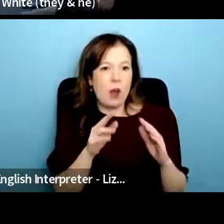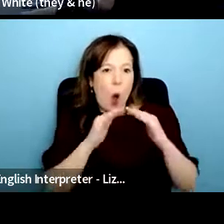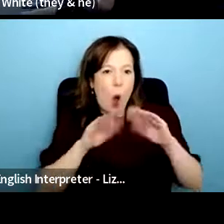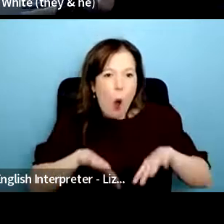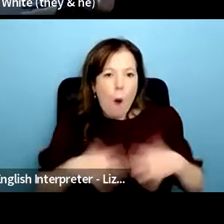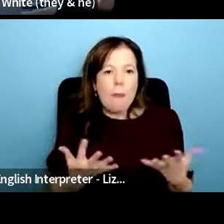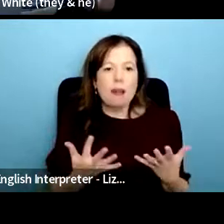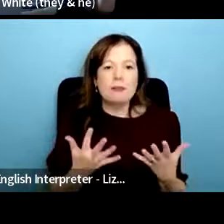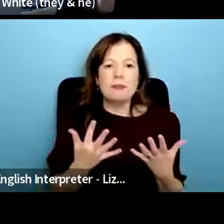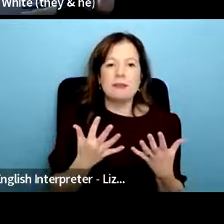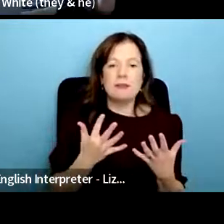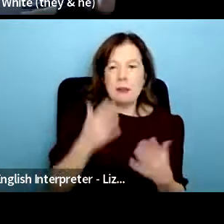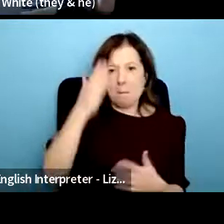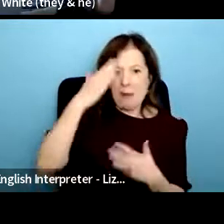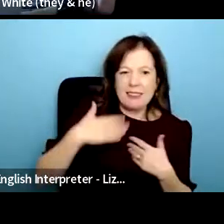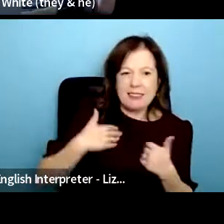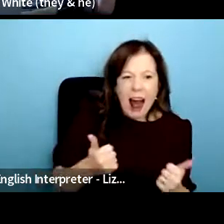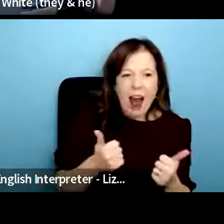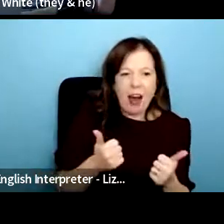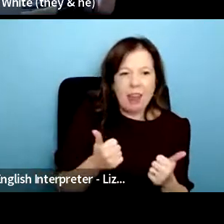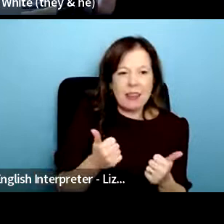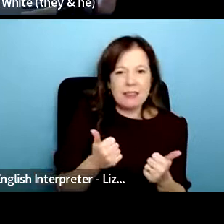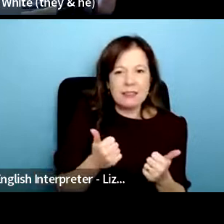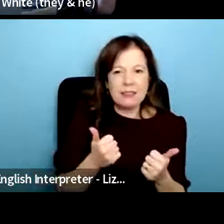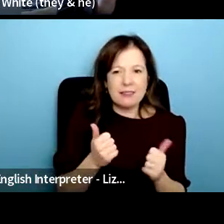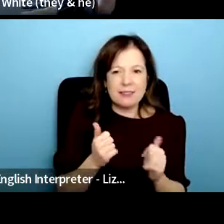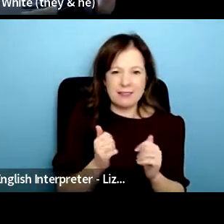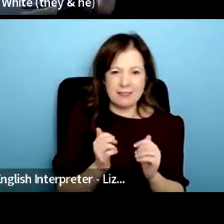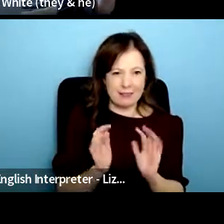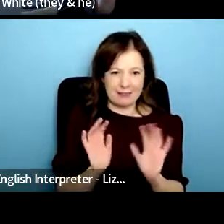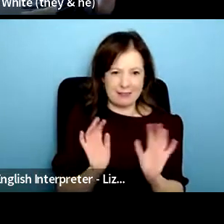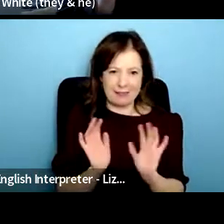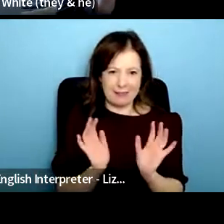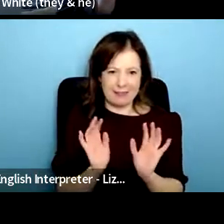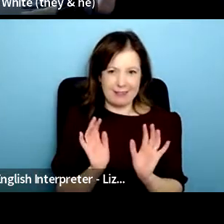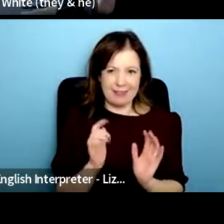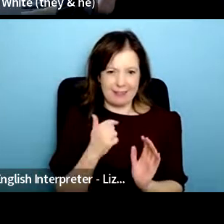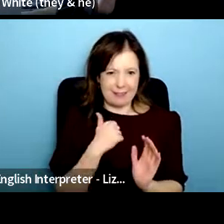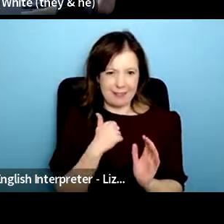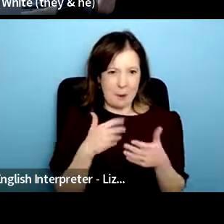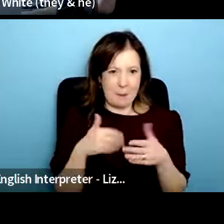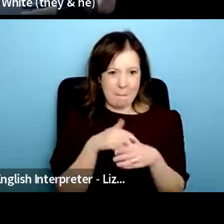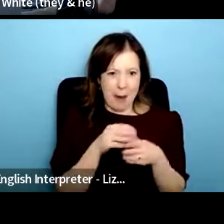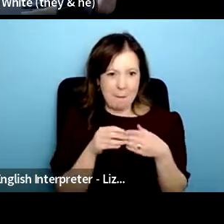things about mental health and often because we're we're a member led space and so we kind of come